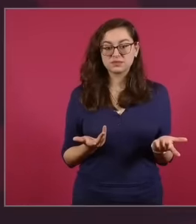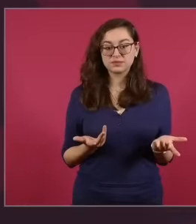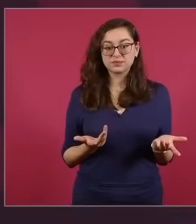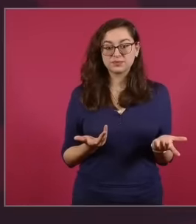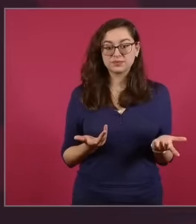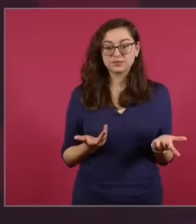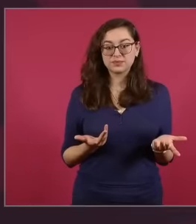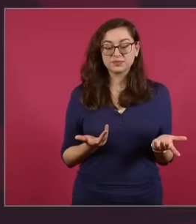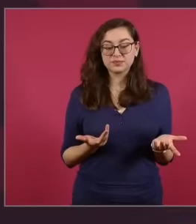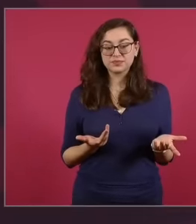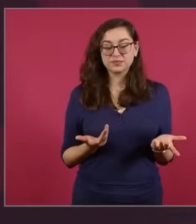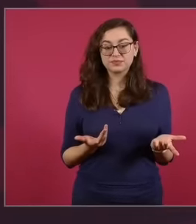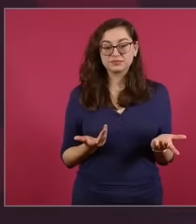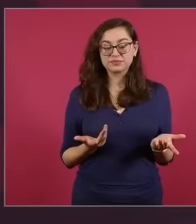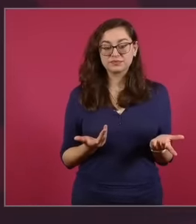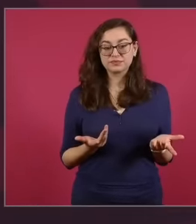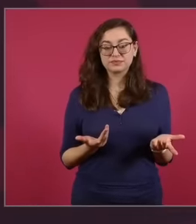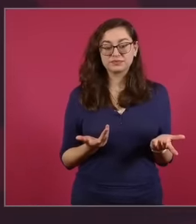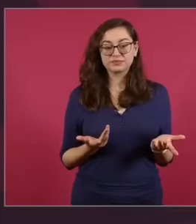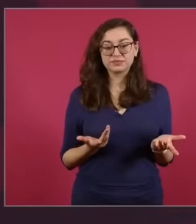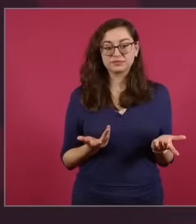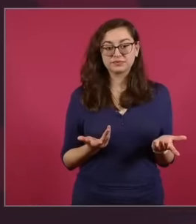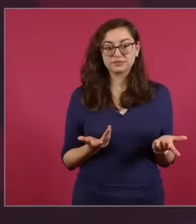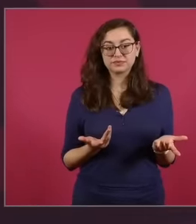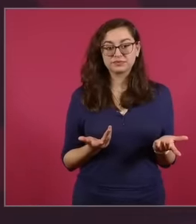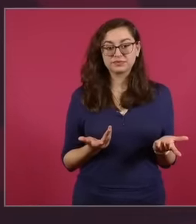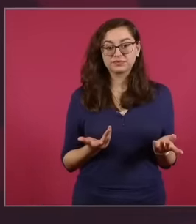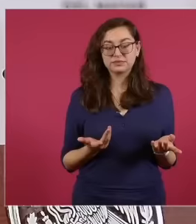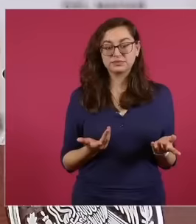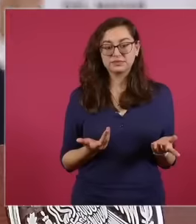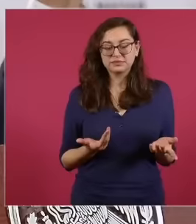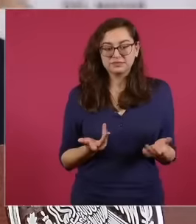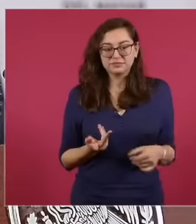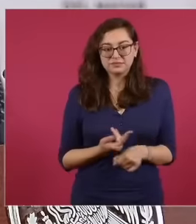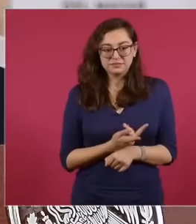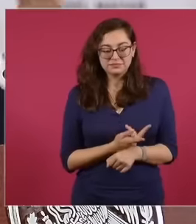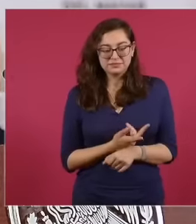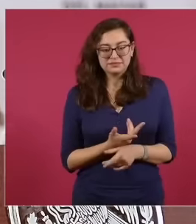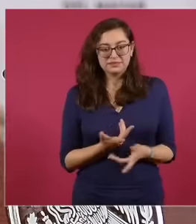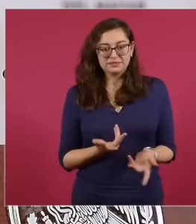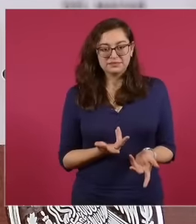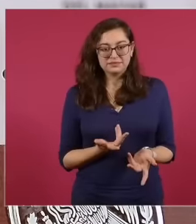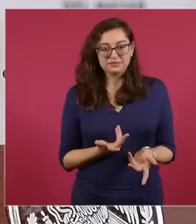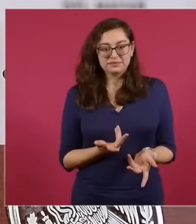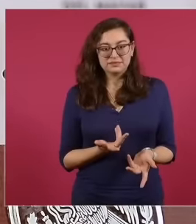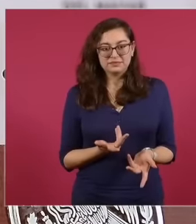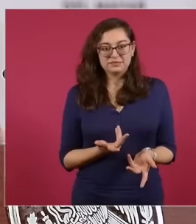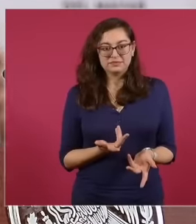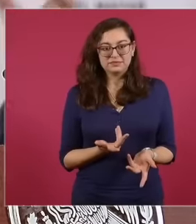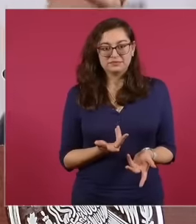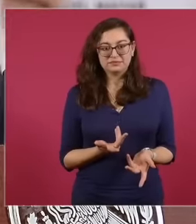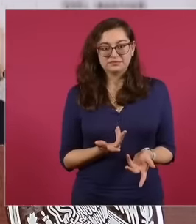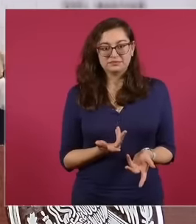New York Times where he wrote his article against